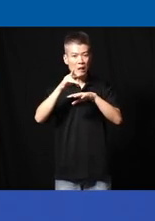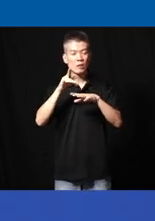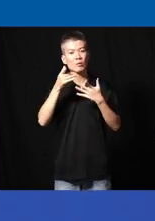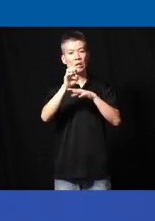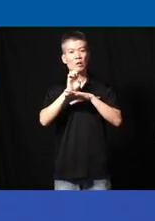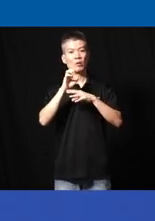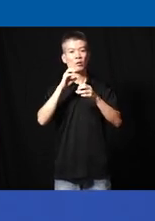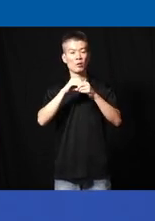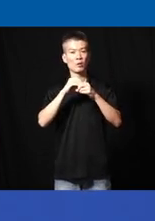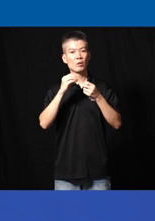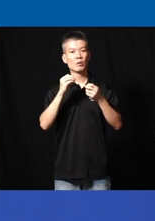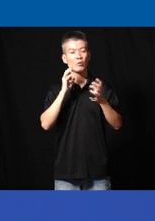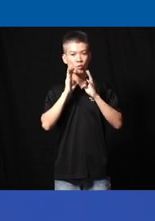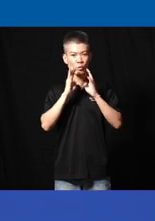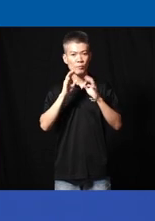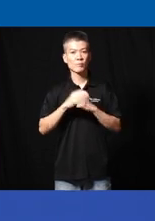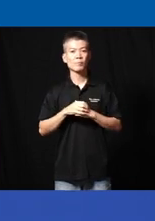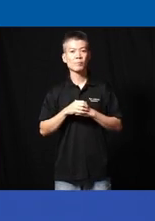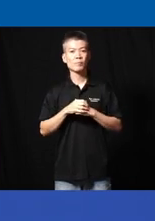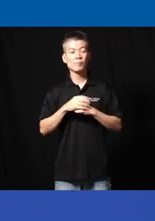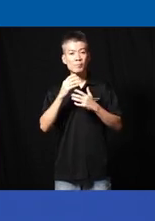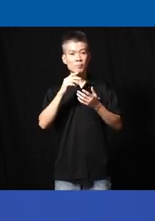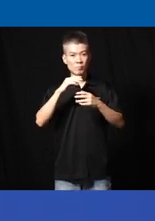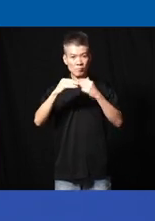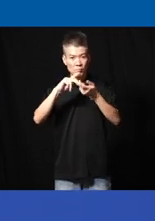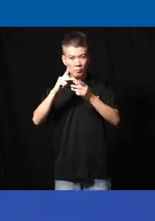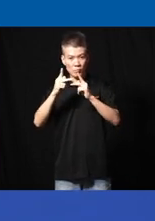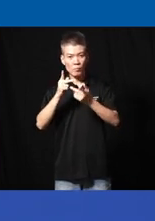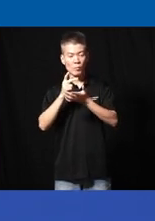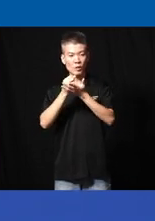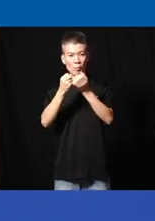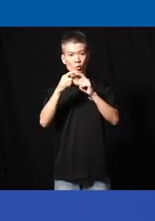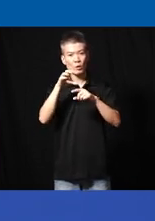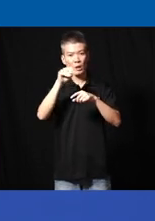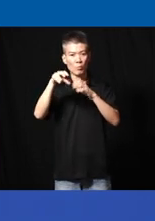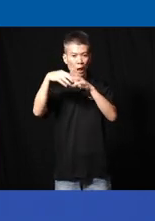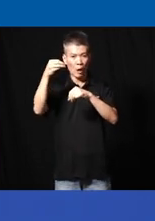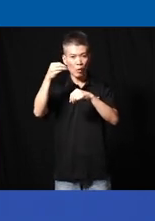in conversations and and build Partnerships and and support to take them out and if we do that